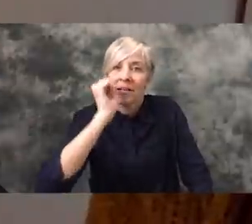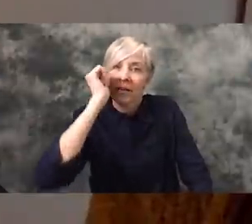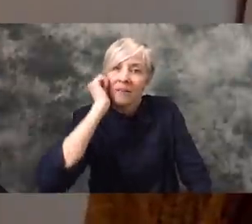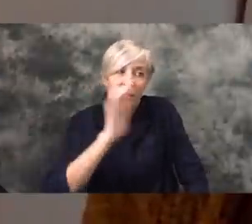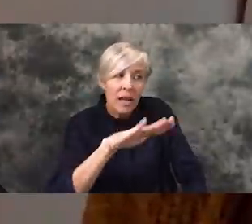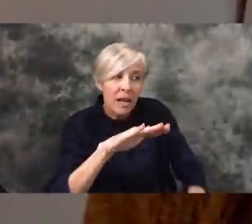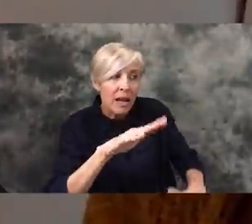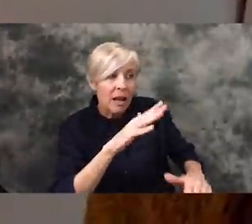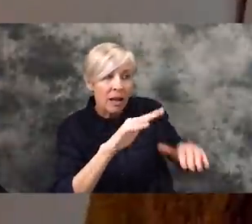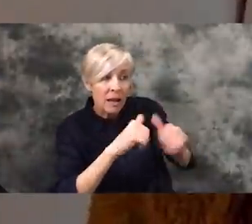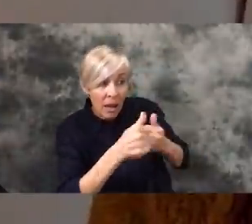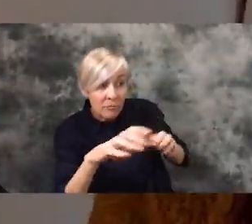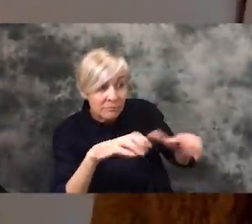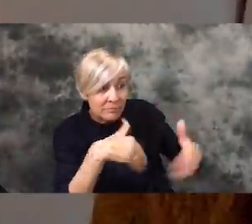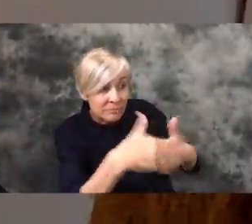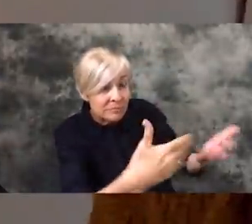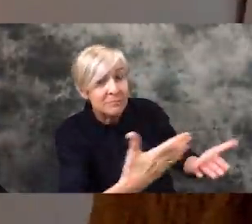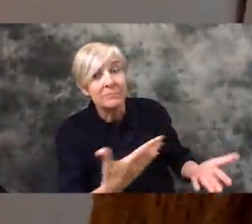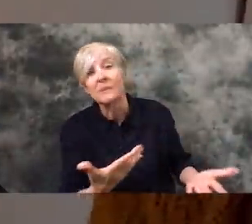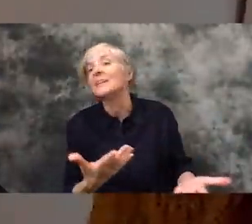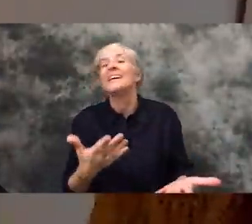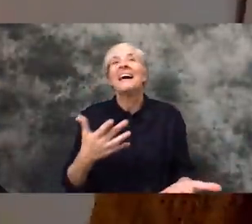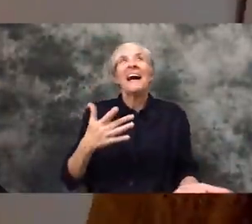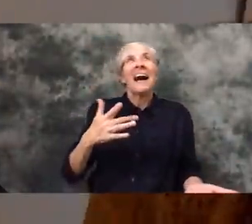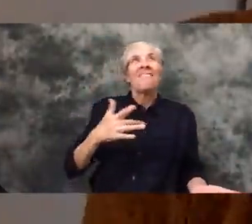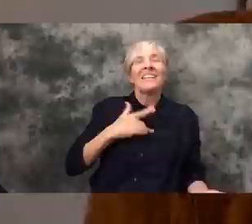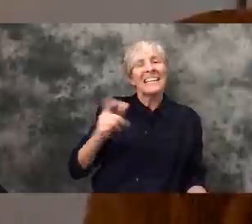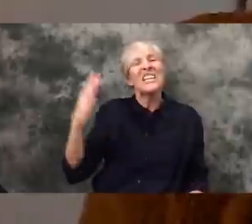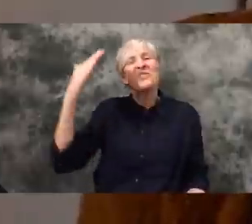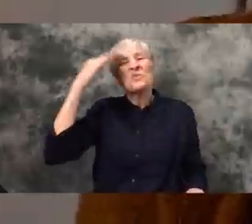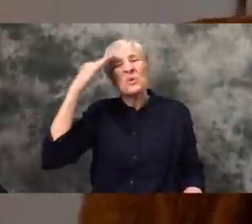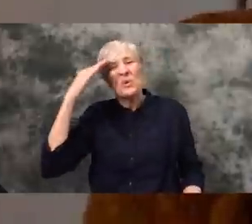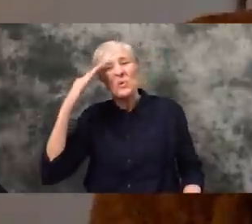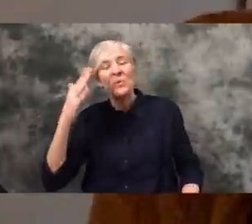that he saw me - "how's it going?" You know it was like ultimately it was his goal